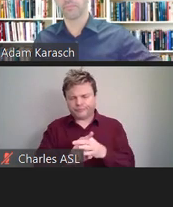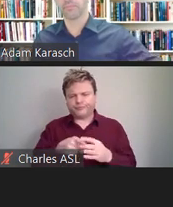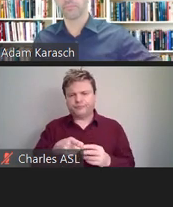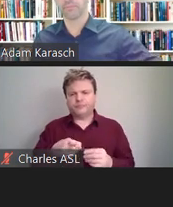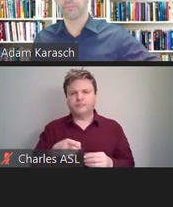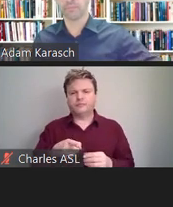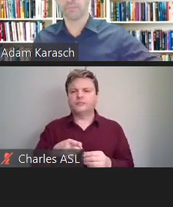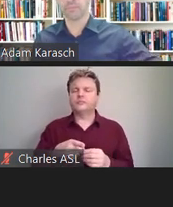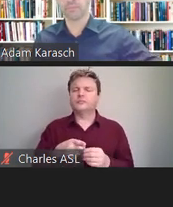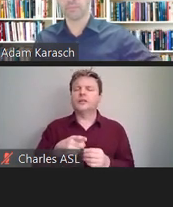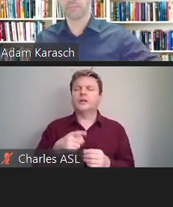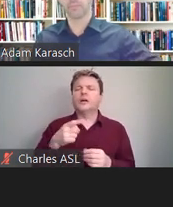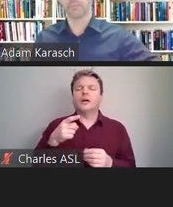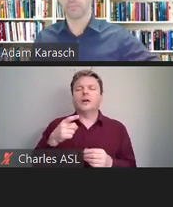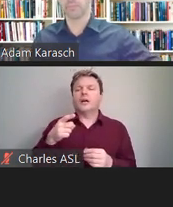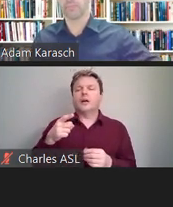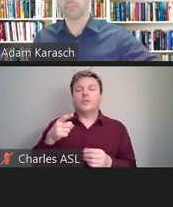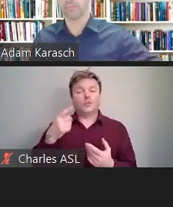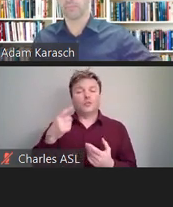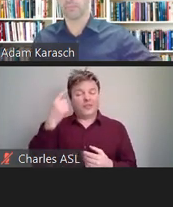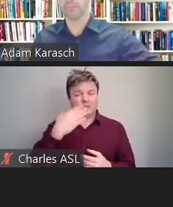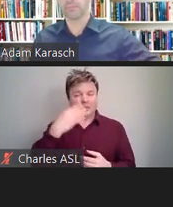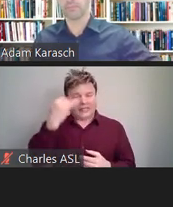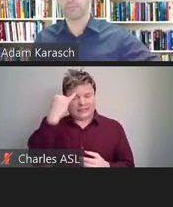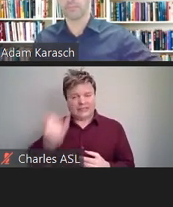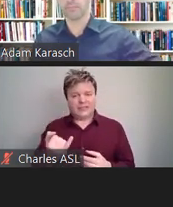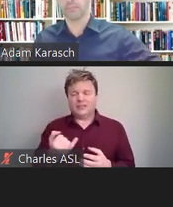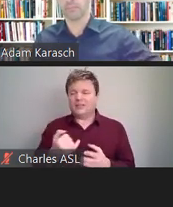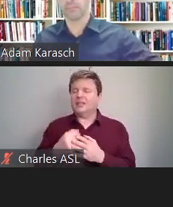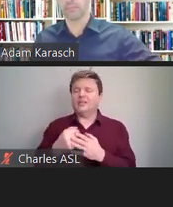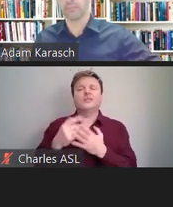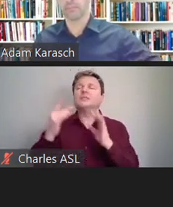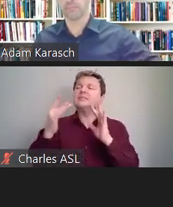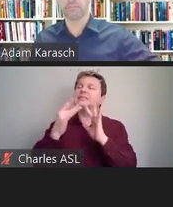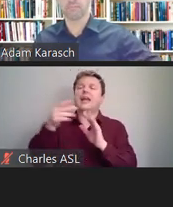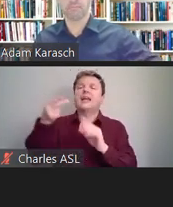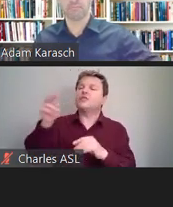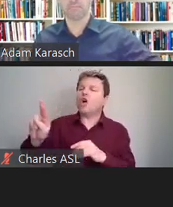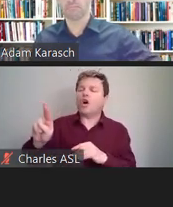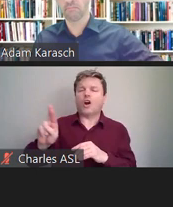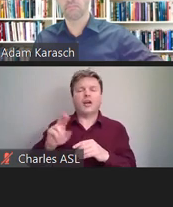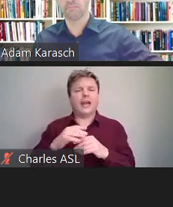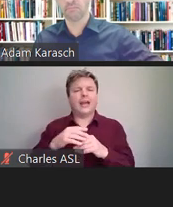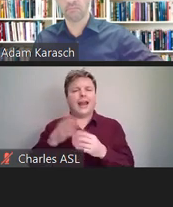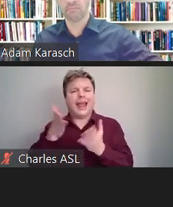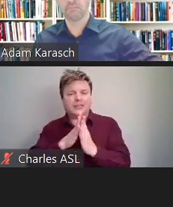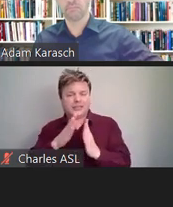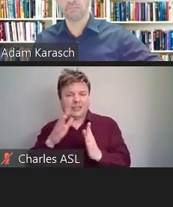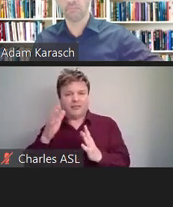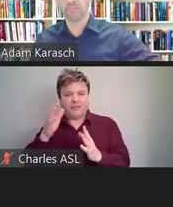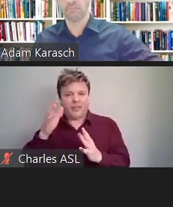to HR and the union and ask them if they're ADA knowledgeable? I think, yes.